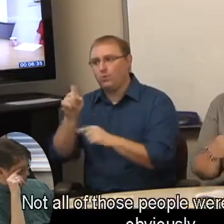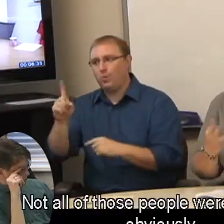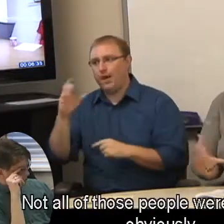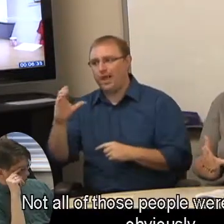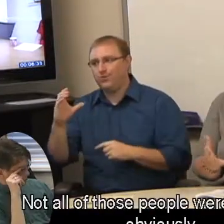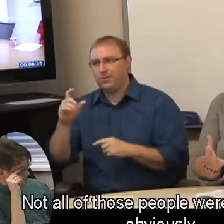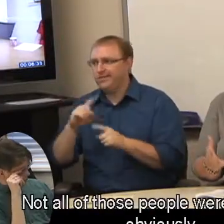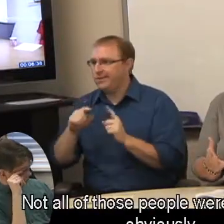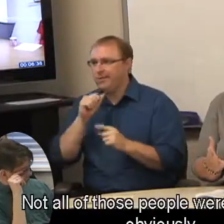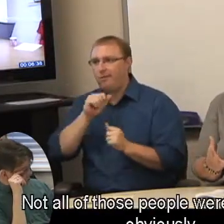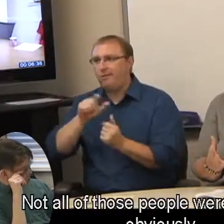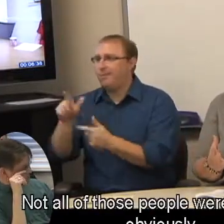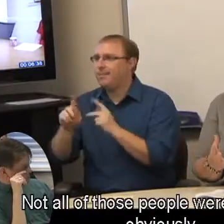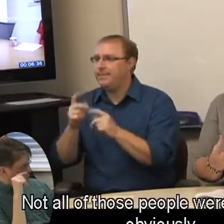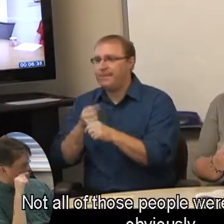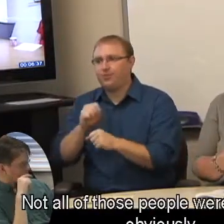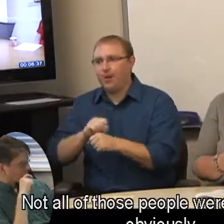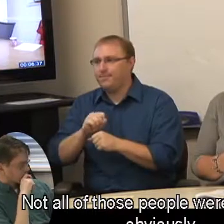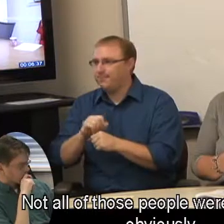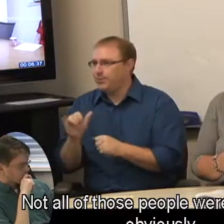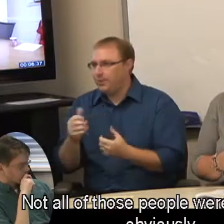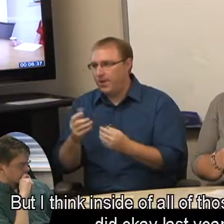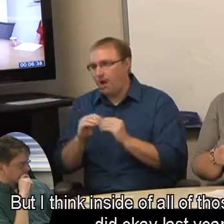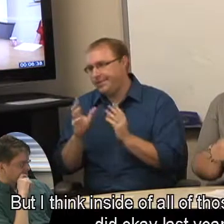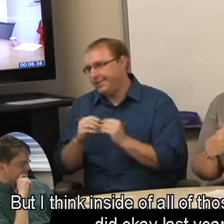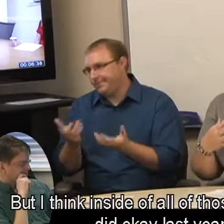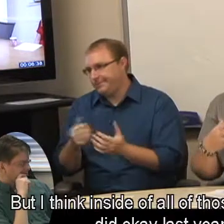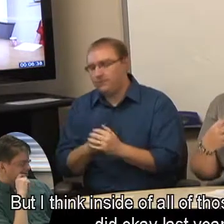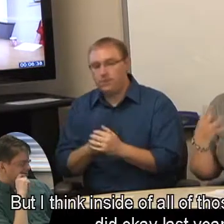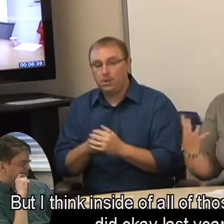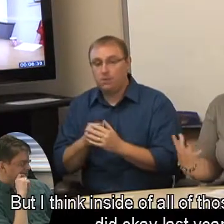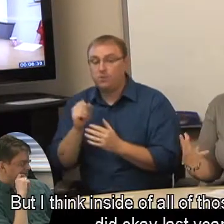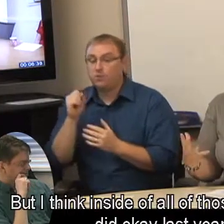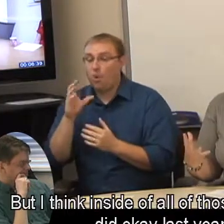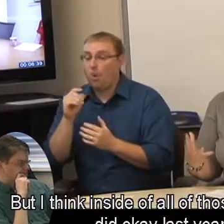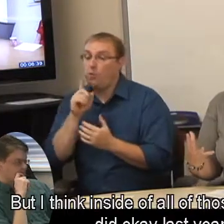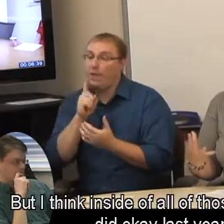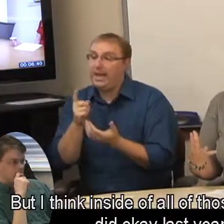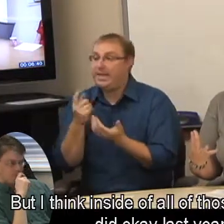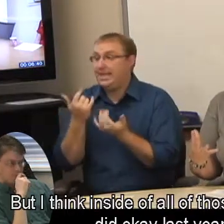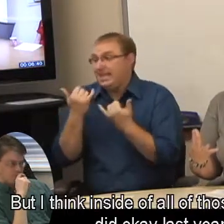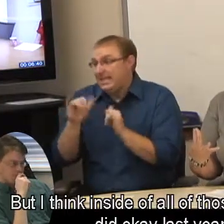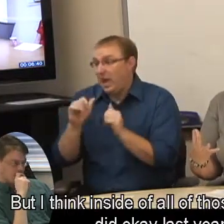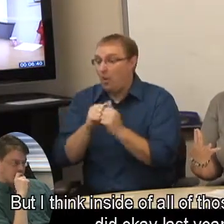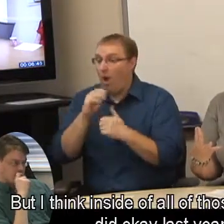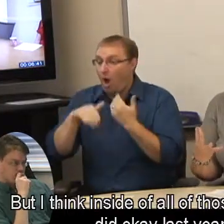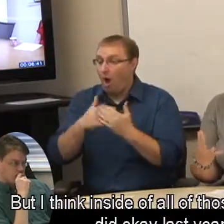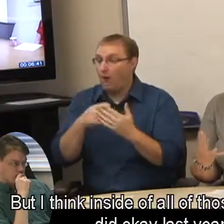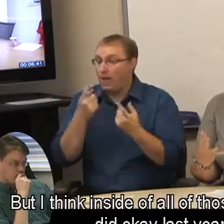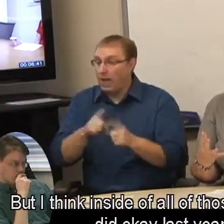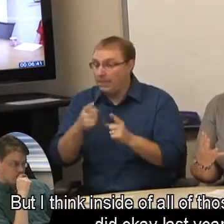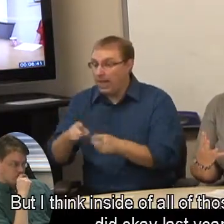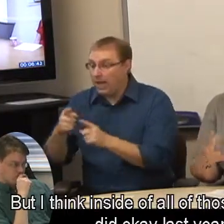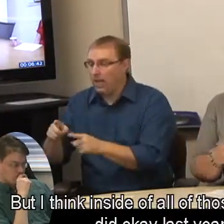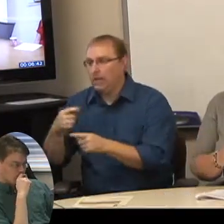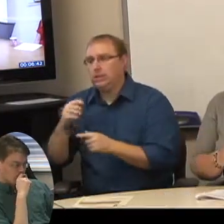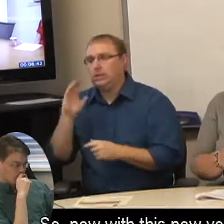Not all of those people were employed obviously. But I think inside of all of those things, we did okay last year.